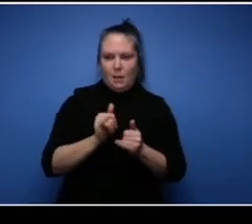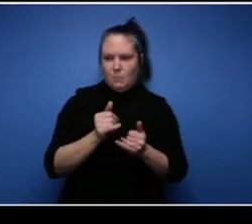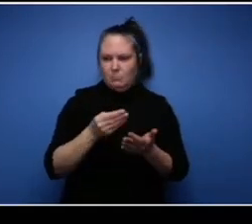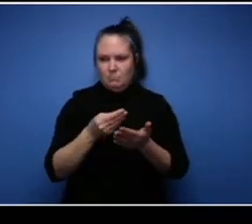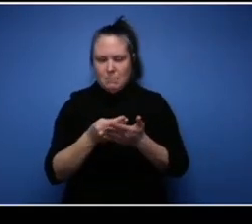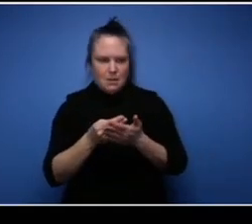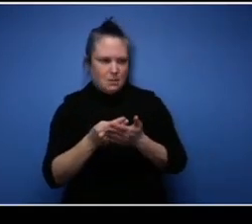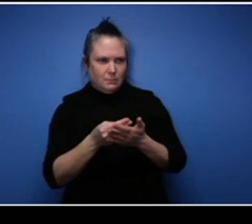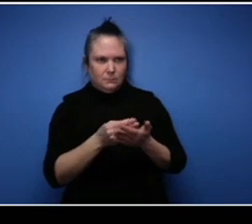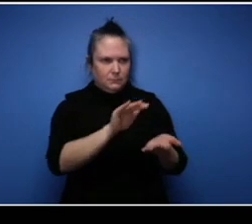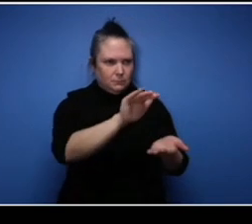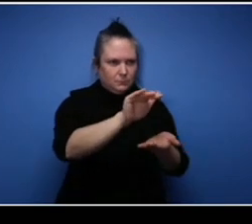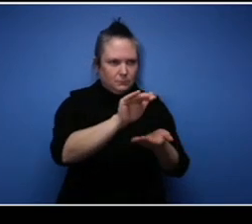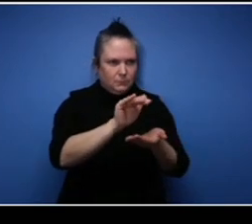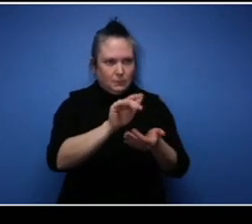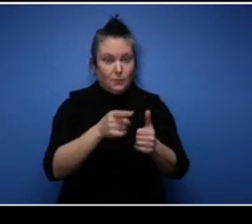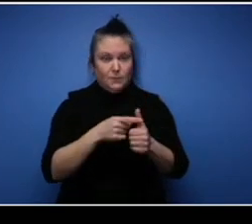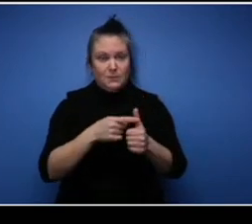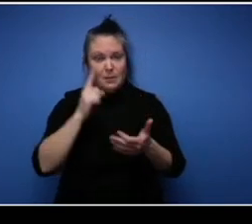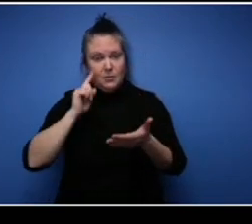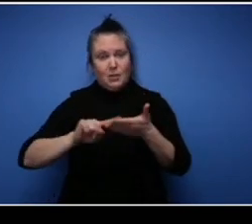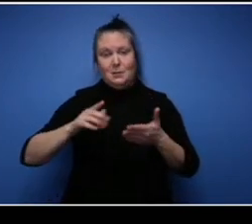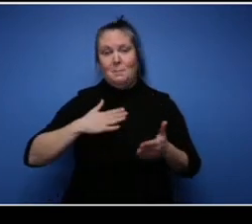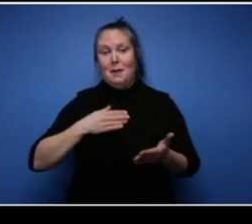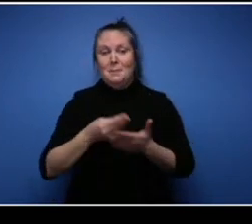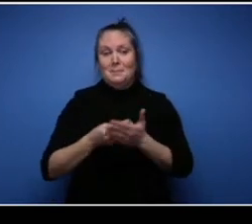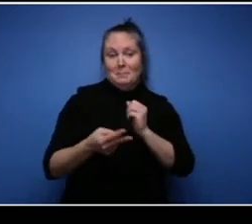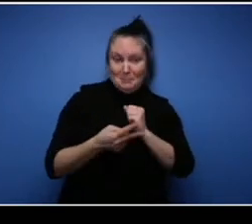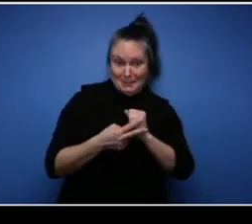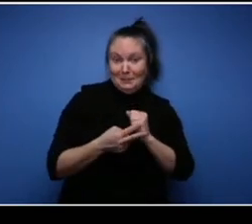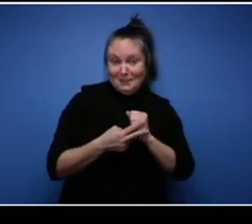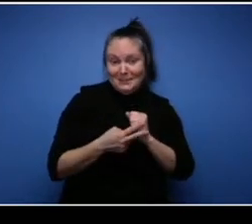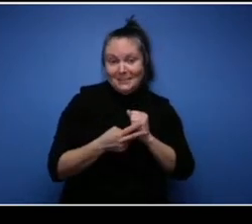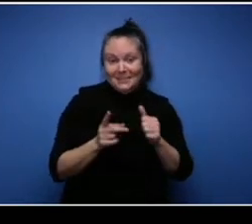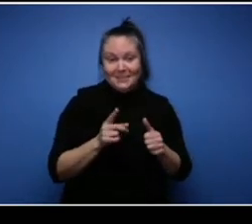at my savings account you know. I mean when I first started there wasn't much there but